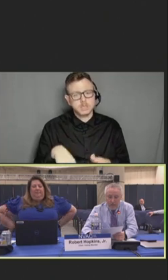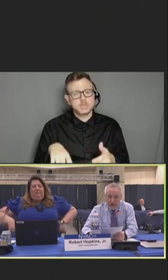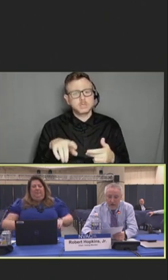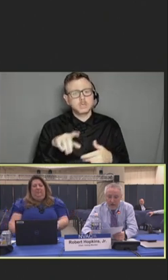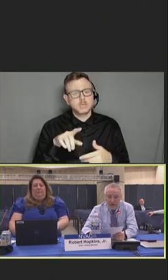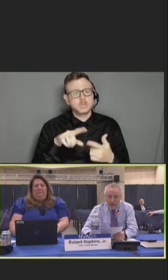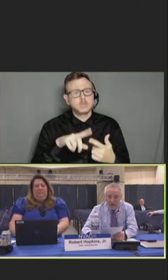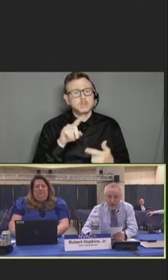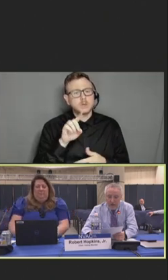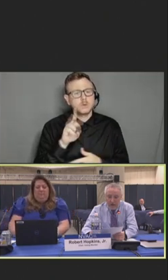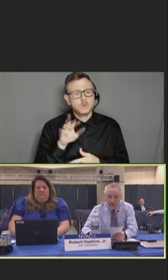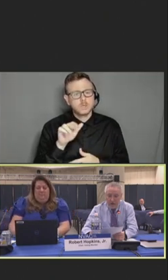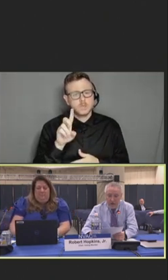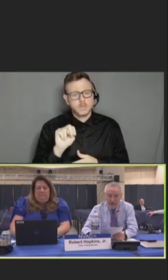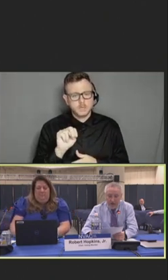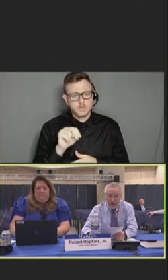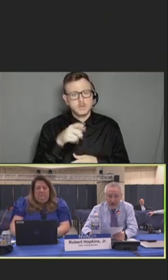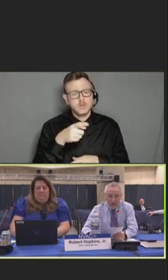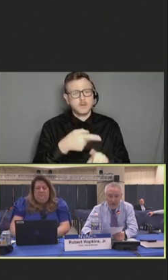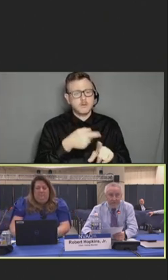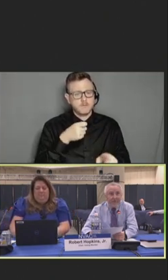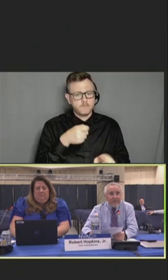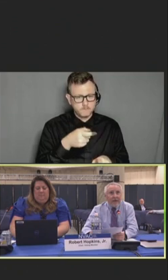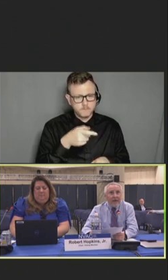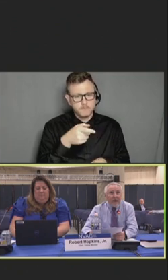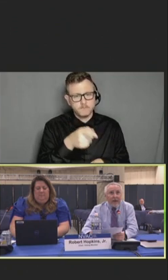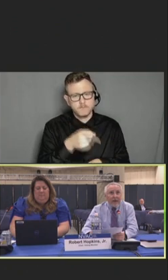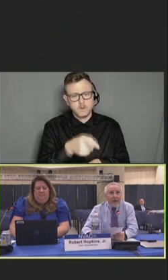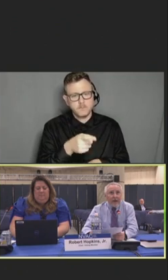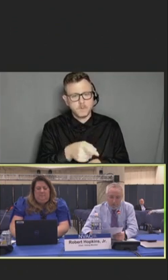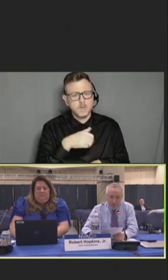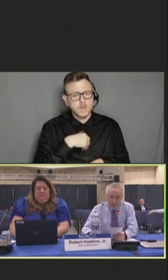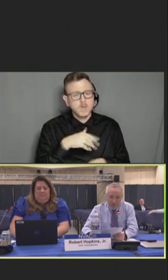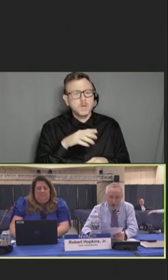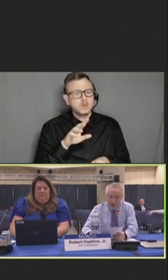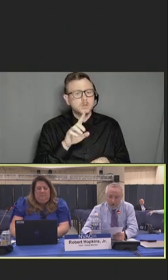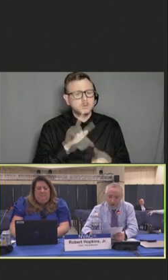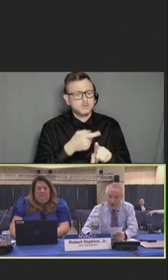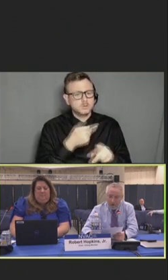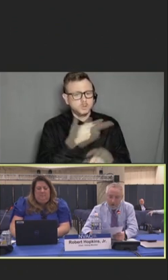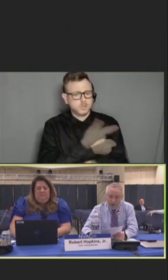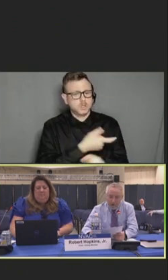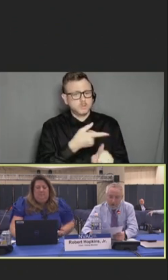Wendy Dean from Moral Injury of Healthcare. And we will start with Dr. Sattler.